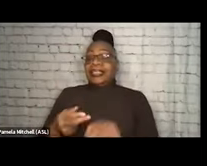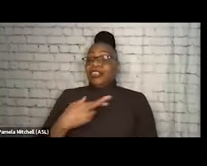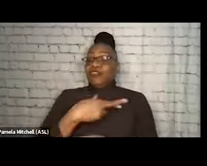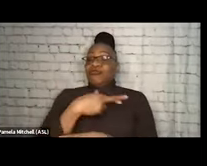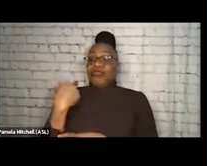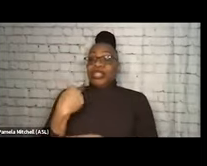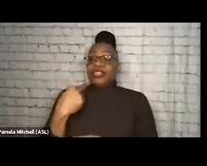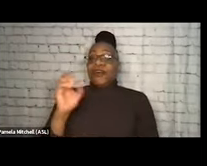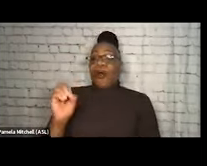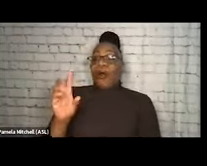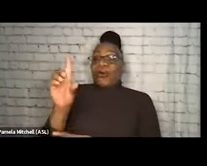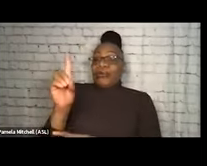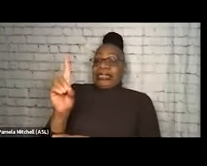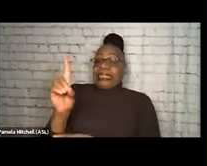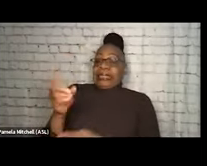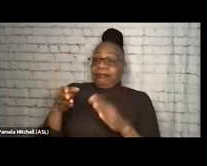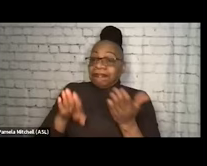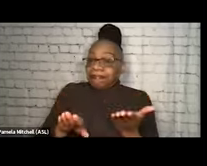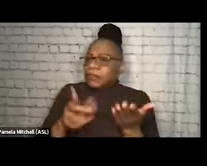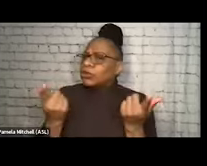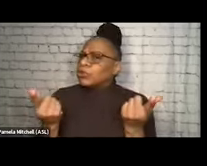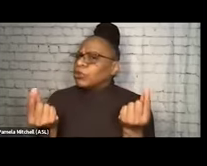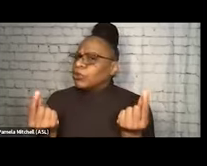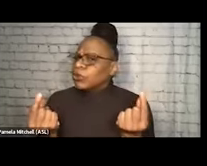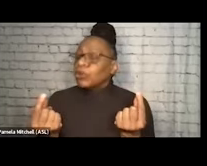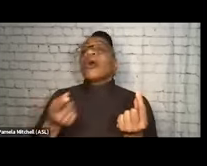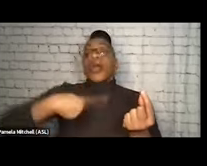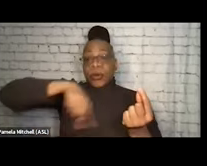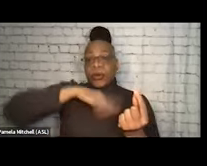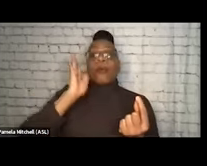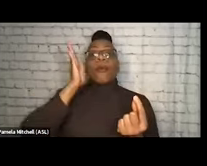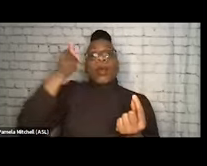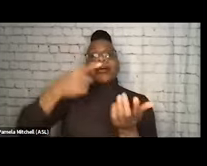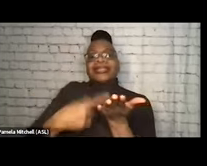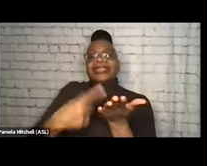And so what do we do about that? We're gonna talk about that a little bit today. We need to increase access